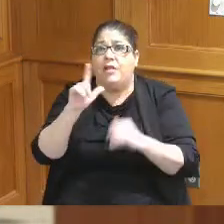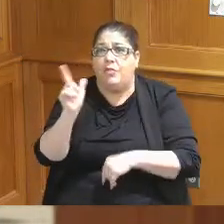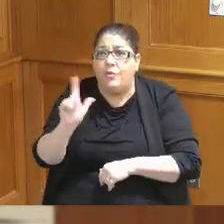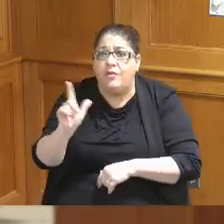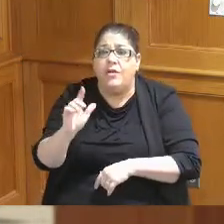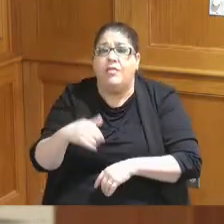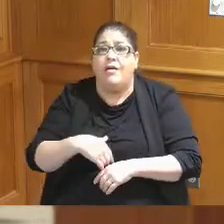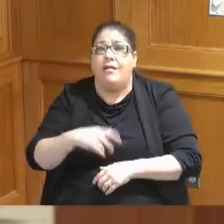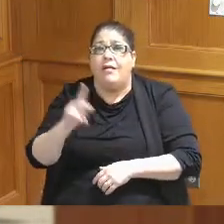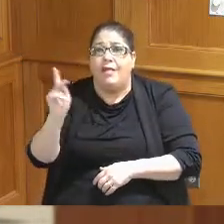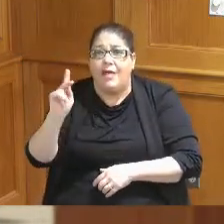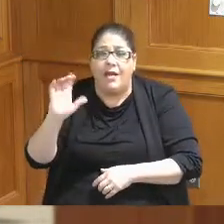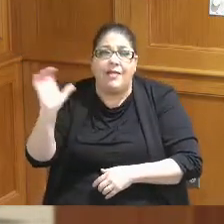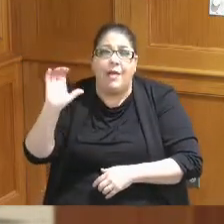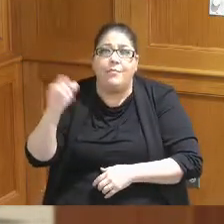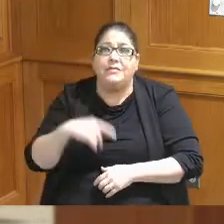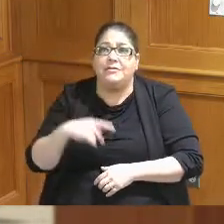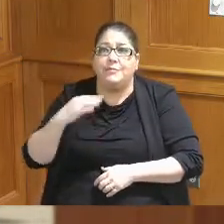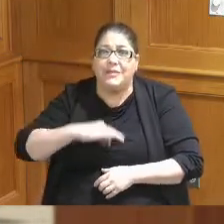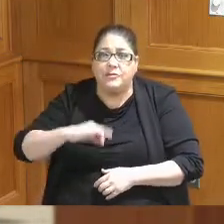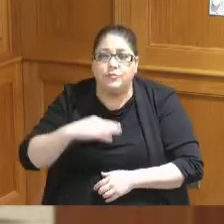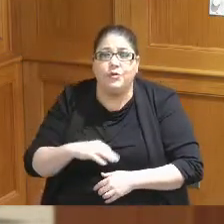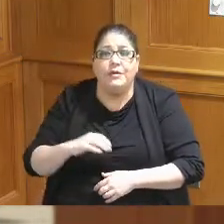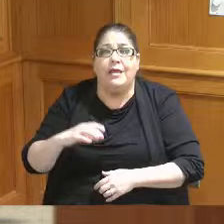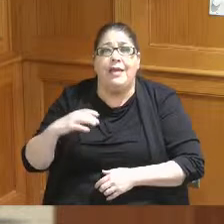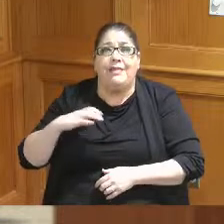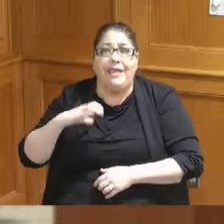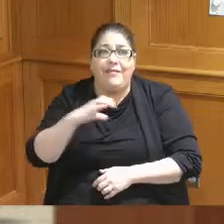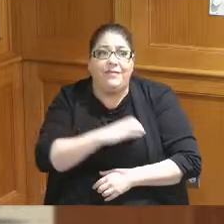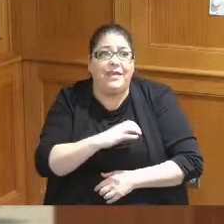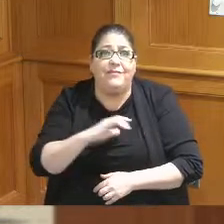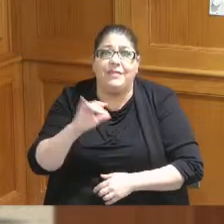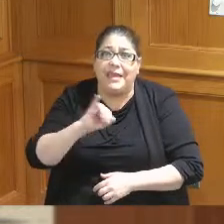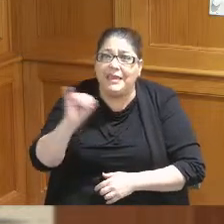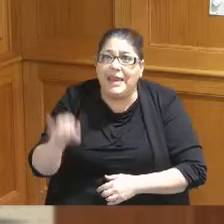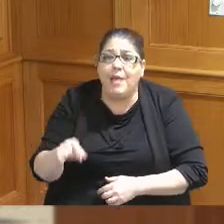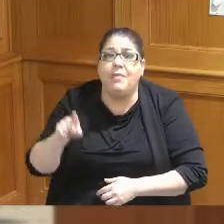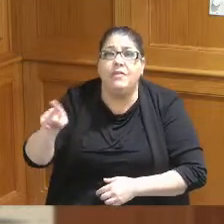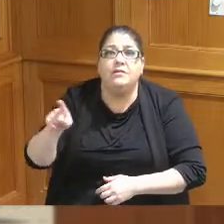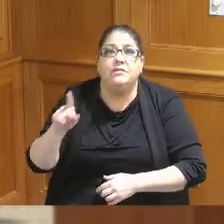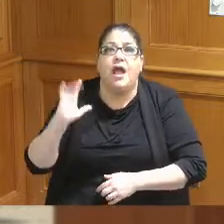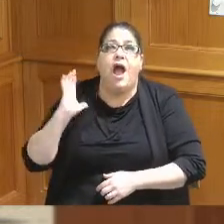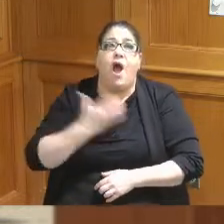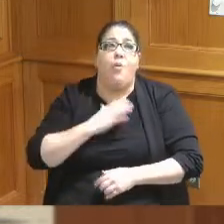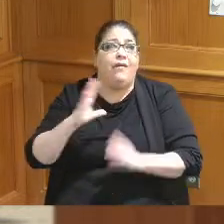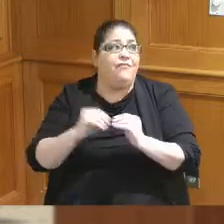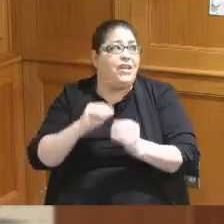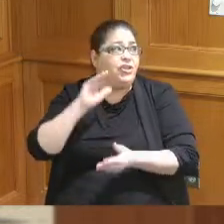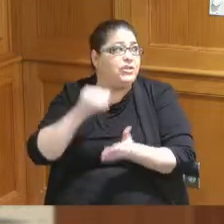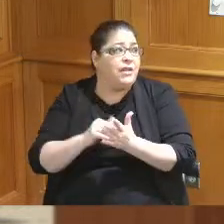Pittsburgh Cleveland everyone in Indianapolis our Convention Center is an embarrassment